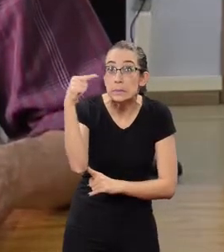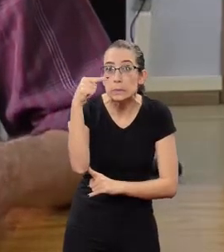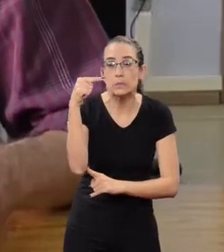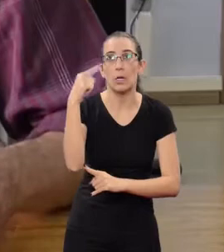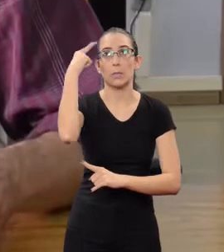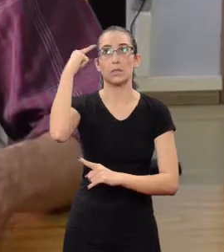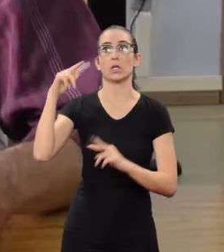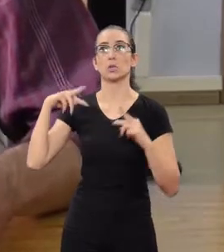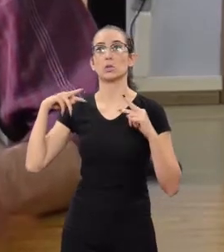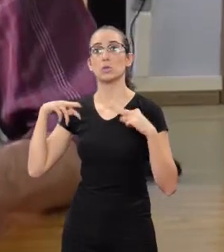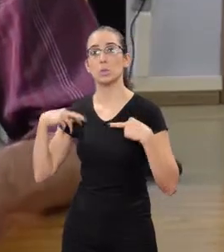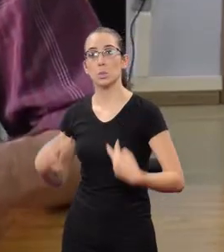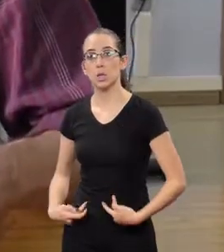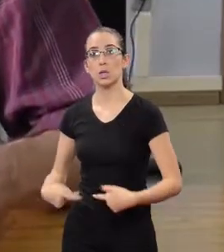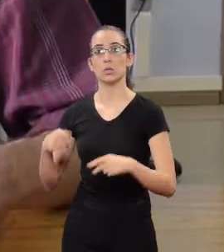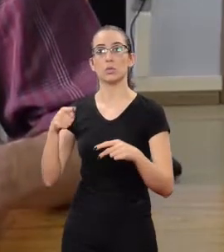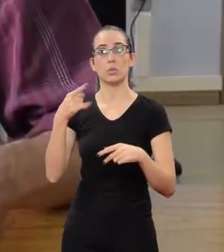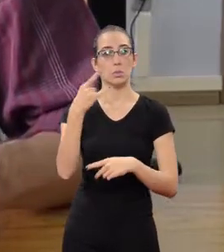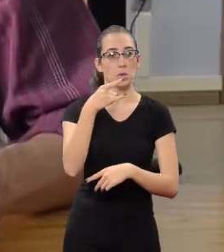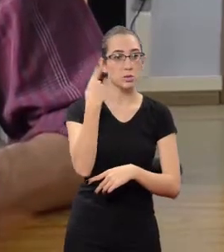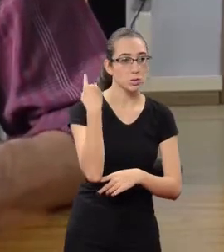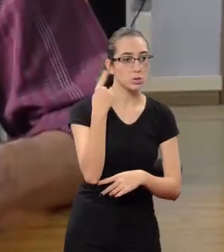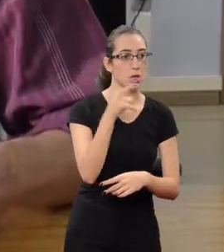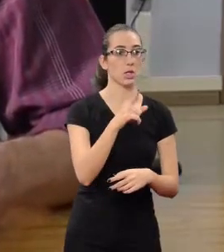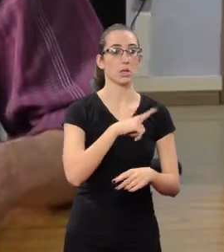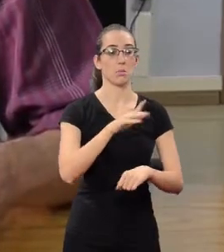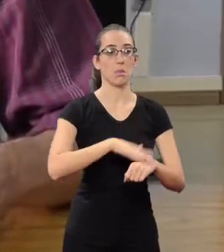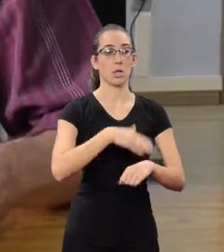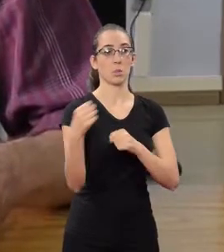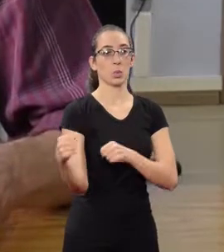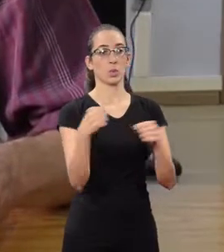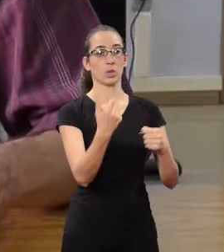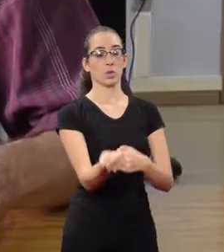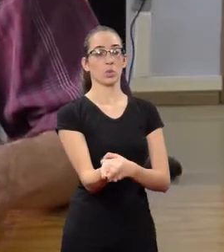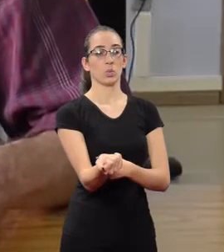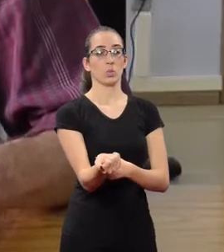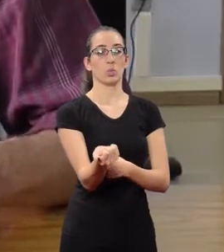the rights of the 'bros,' the rights of the thieves, they have more rights